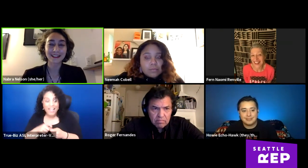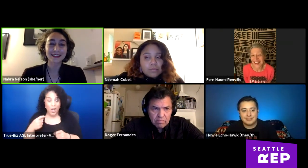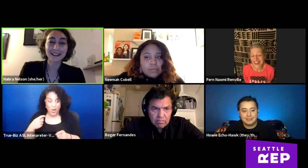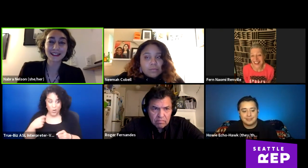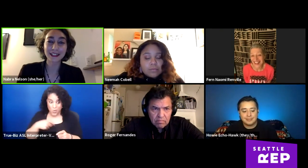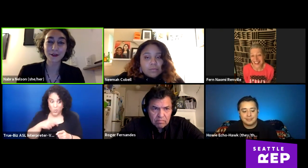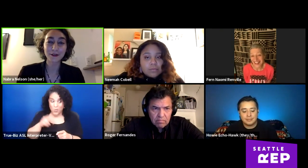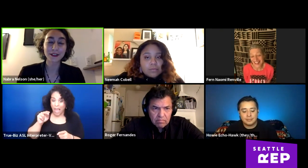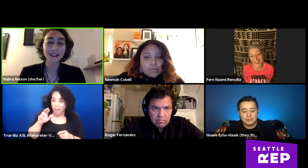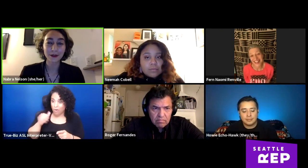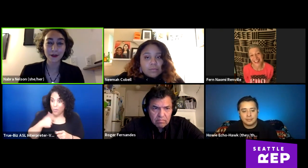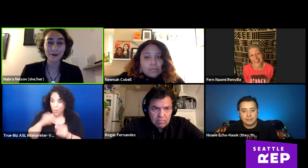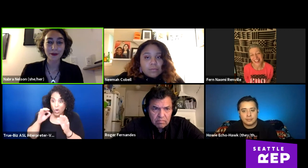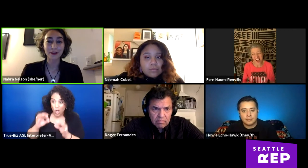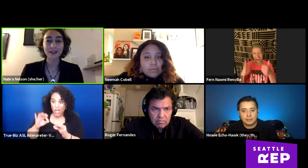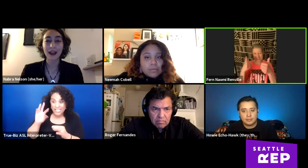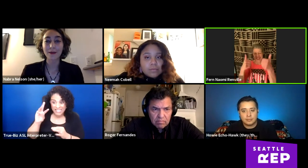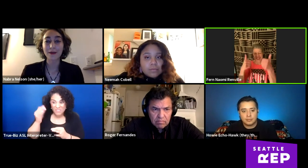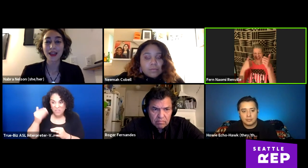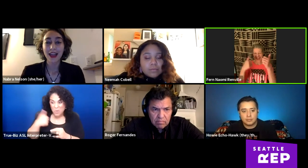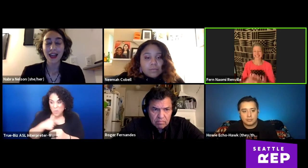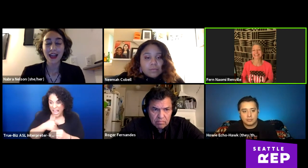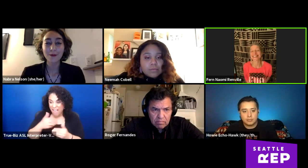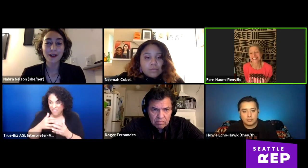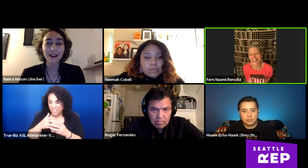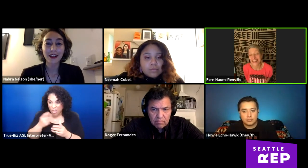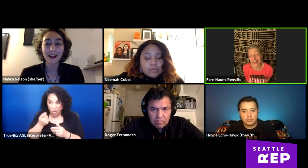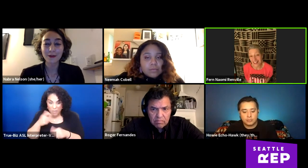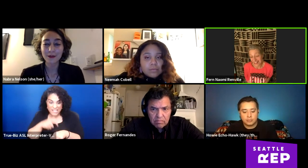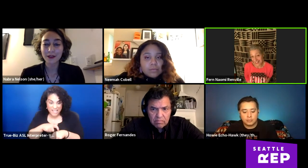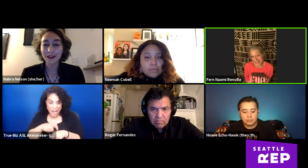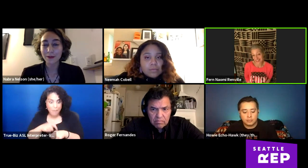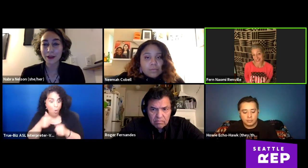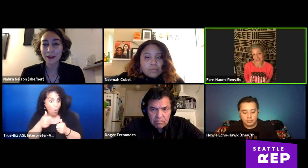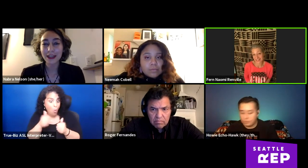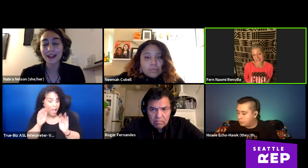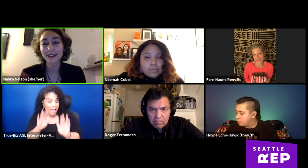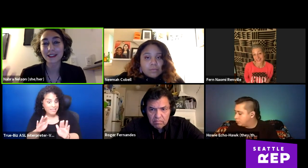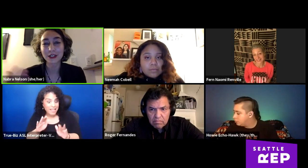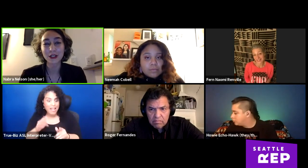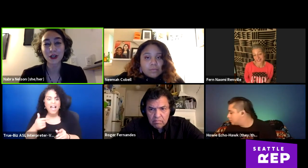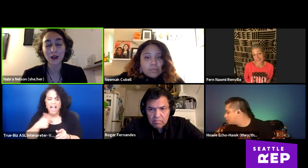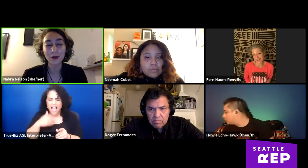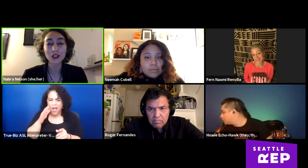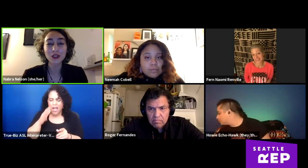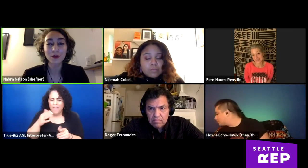It's 6:15. So we have a bit of-- Oh, excellent. And what I'll bring in 'cause there's a question from the audience